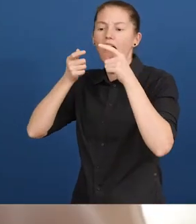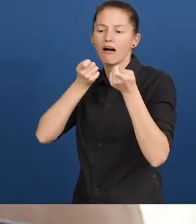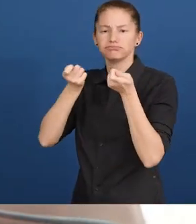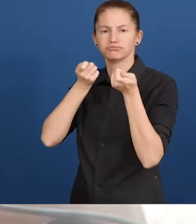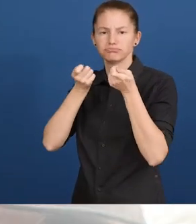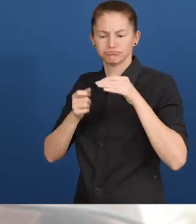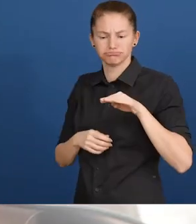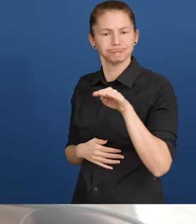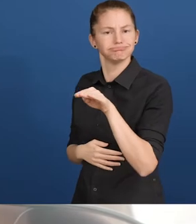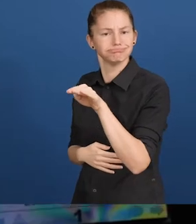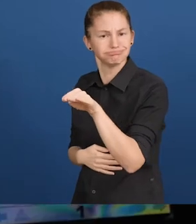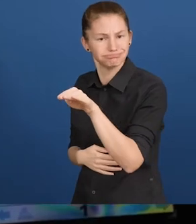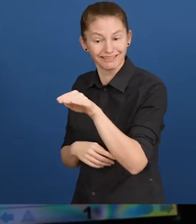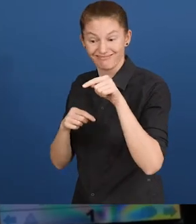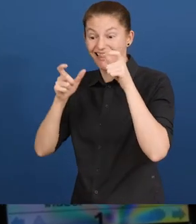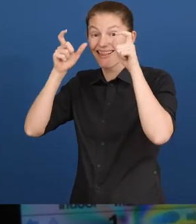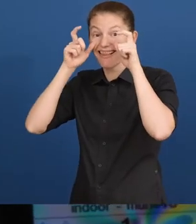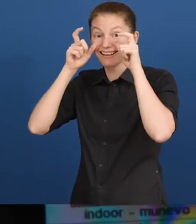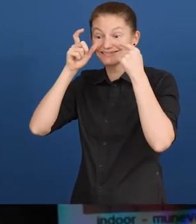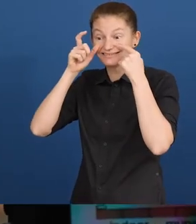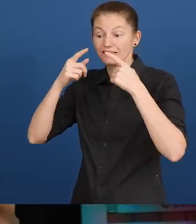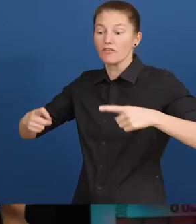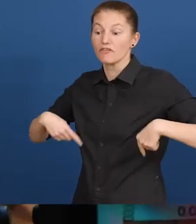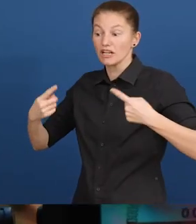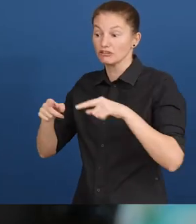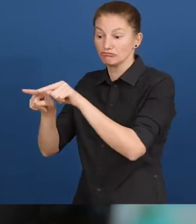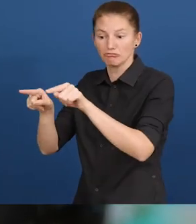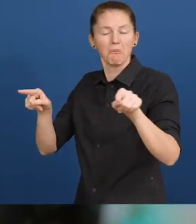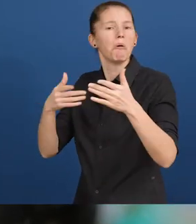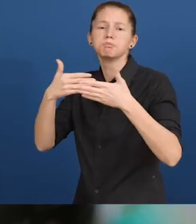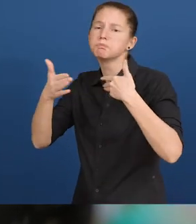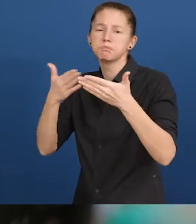glasses. The glasses can be connected to any wheelchair via a small